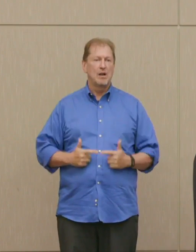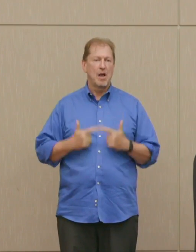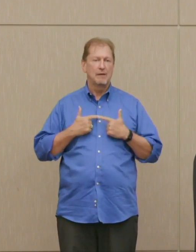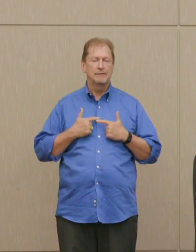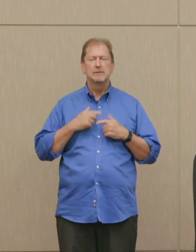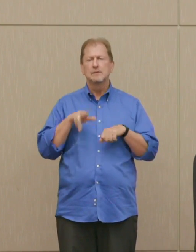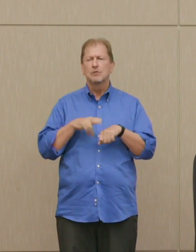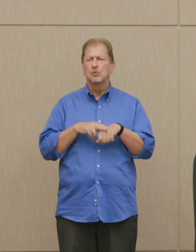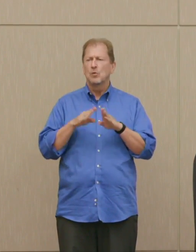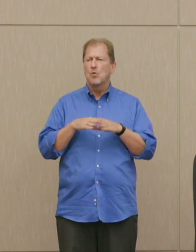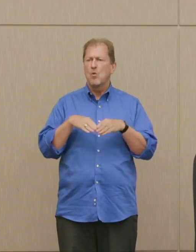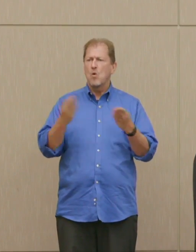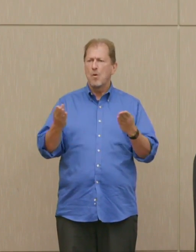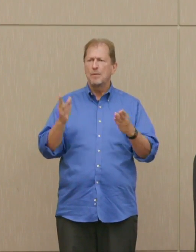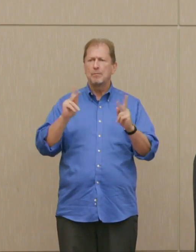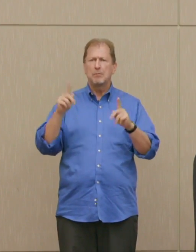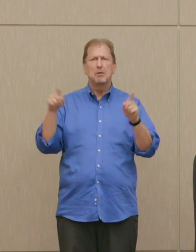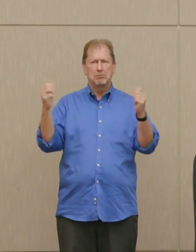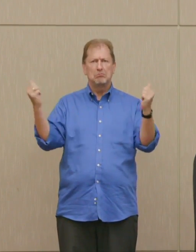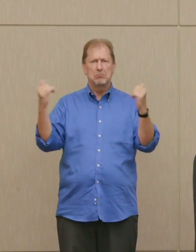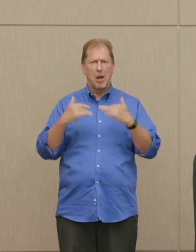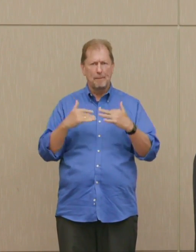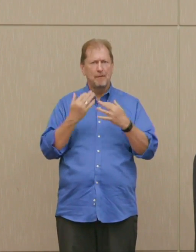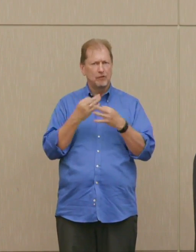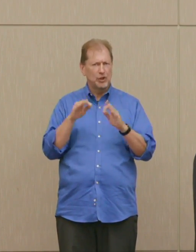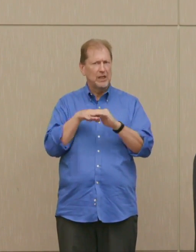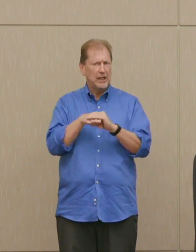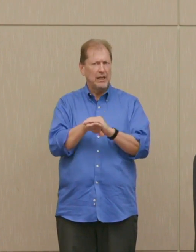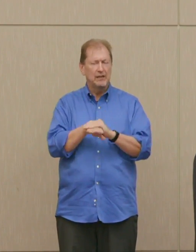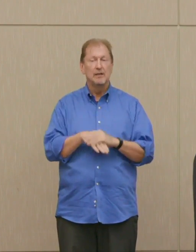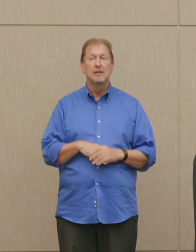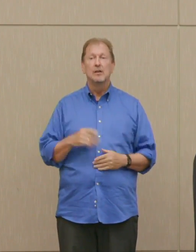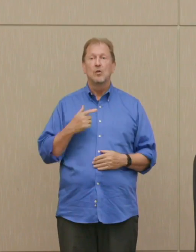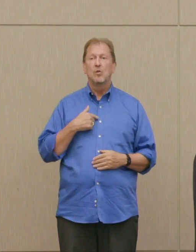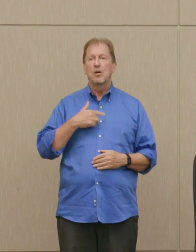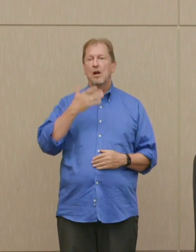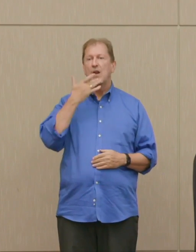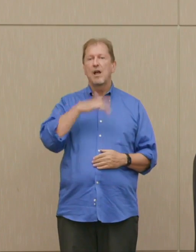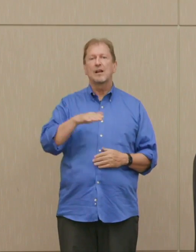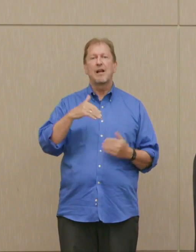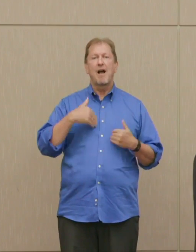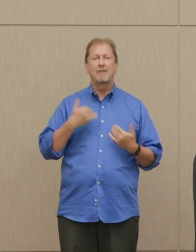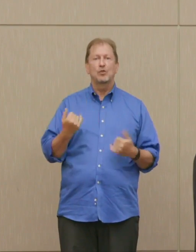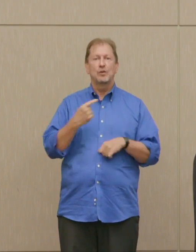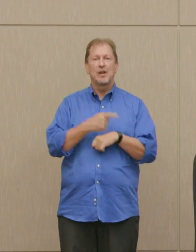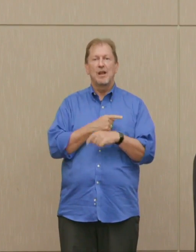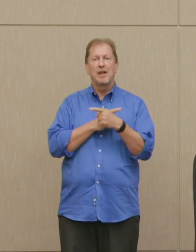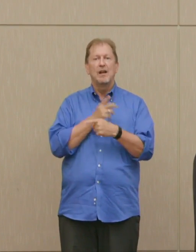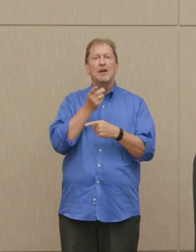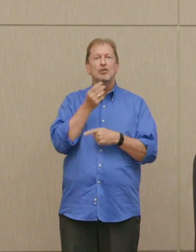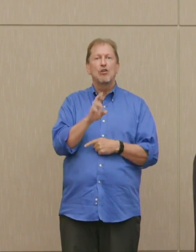Dr. Poser: Today we are very honored to have with us Dr. Daniel Ellsberg, and I will introduce